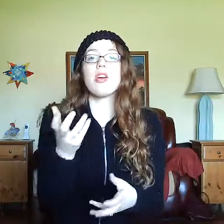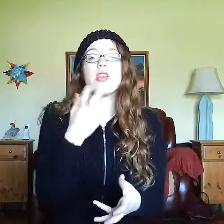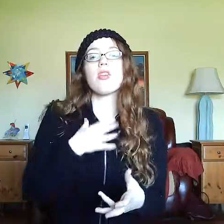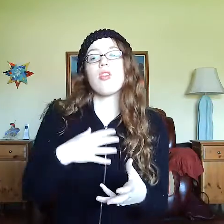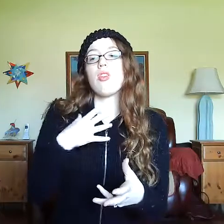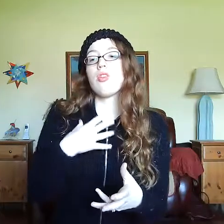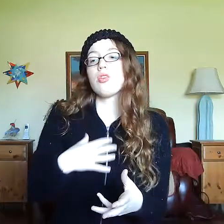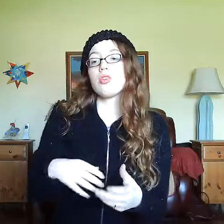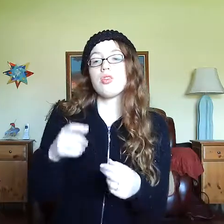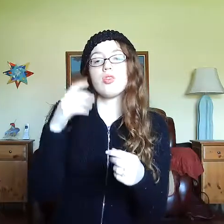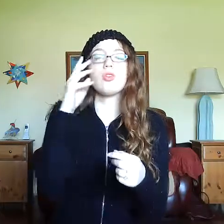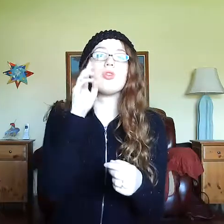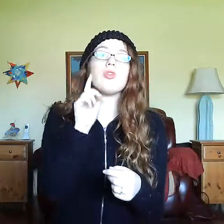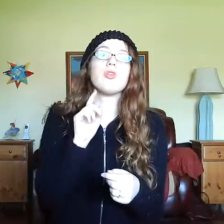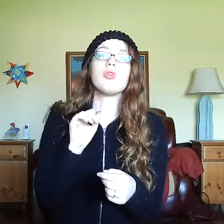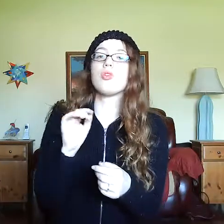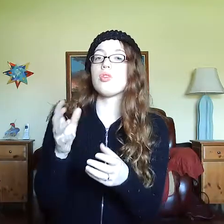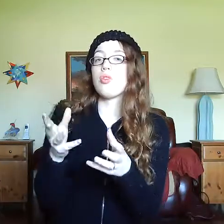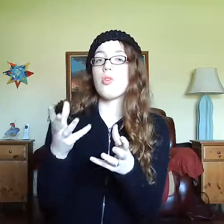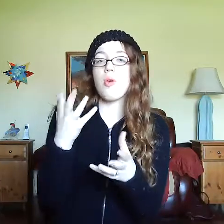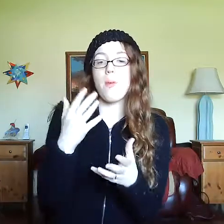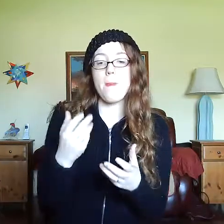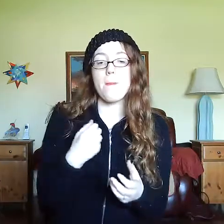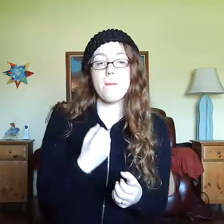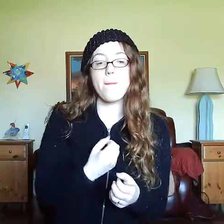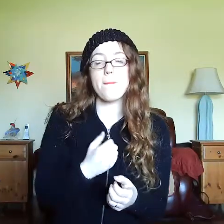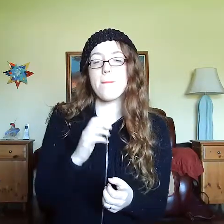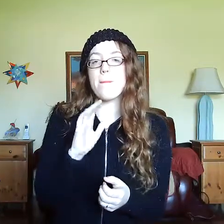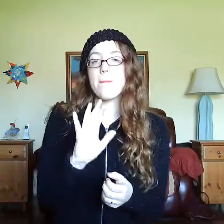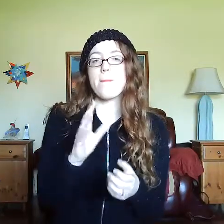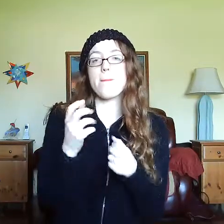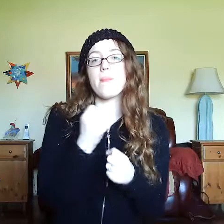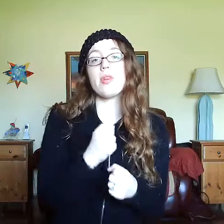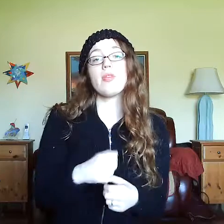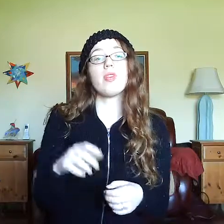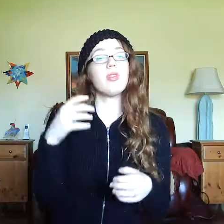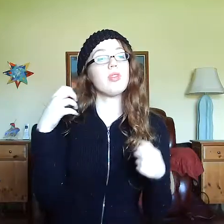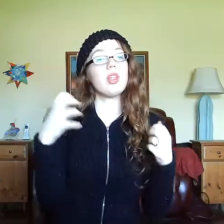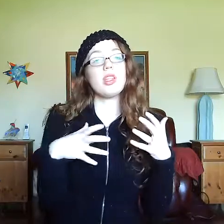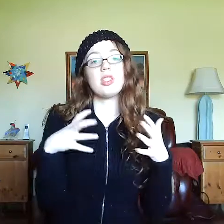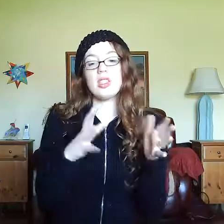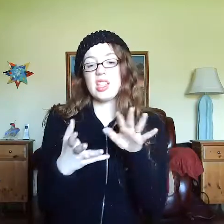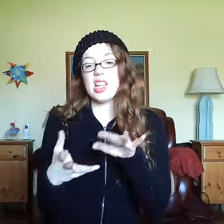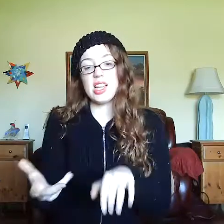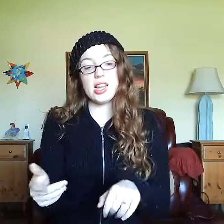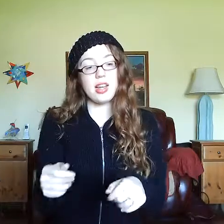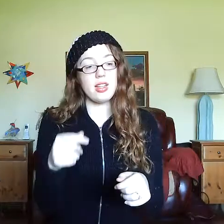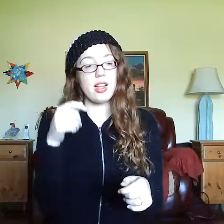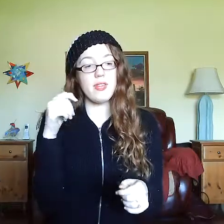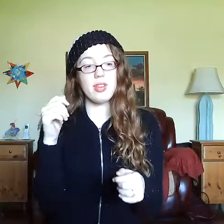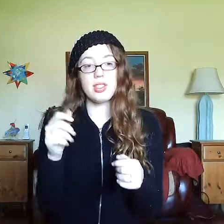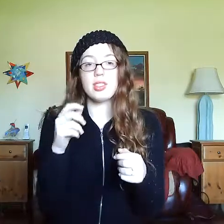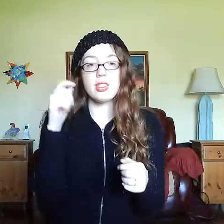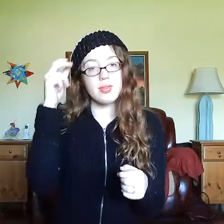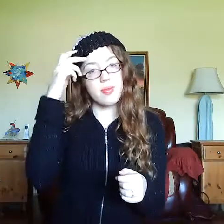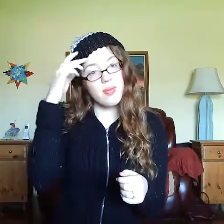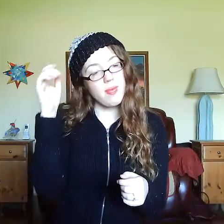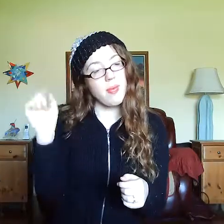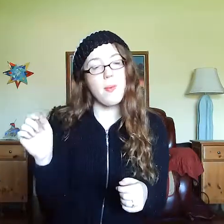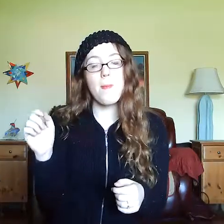SONG (of) LUST/HUNGER, LUST. HOLD YOUR WISH/DESIRE. DEATH SMART, WISE